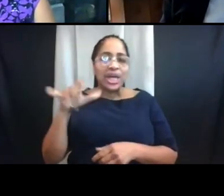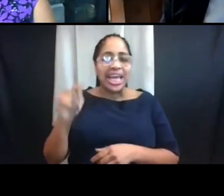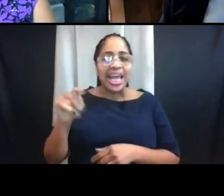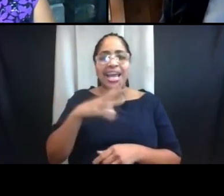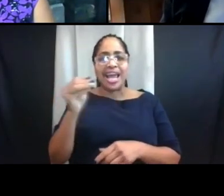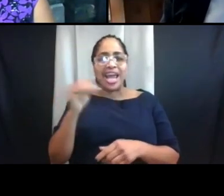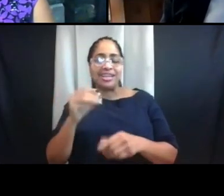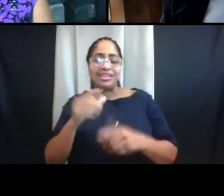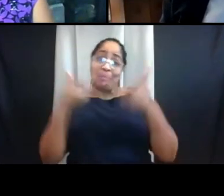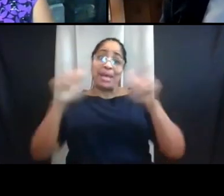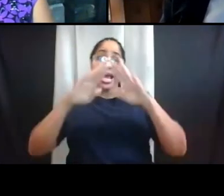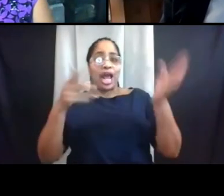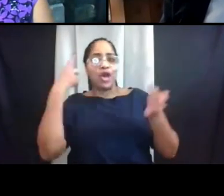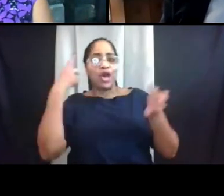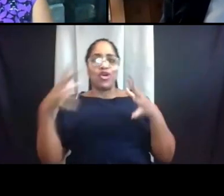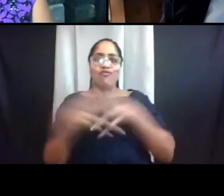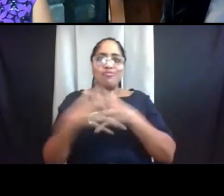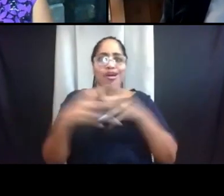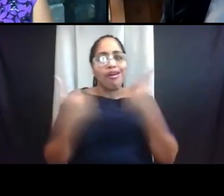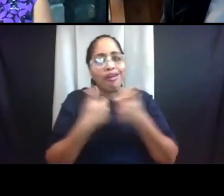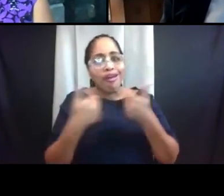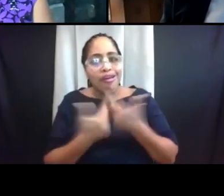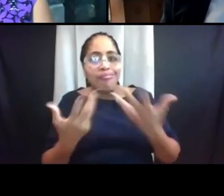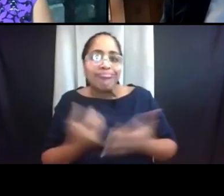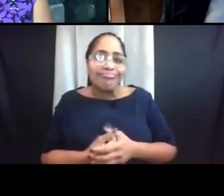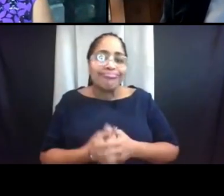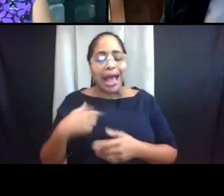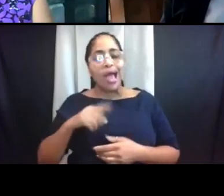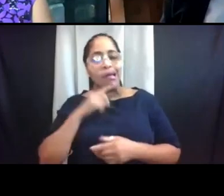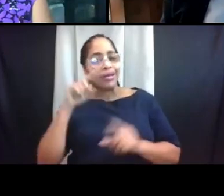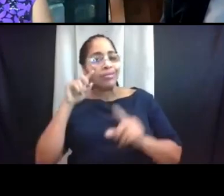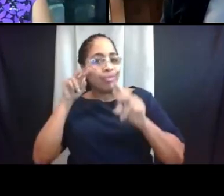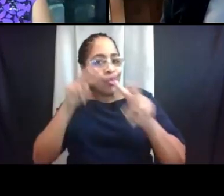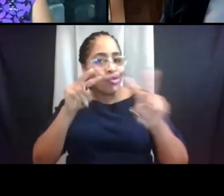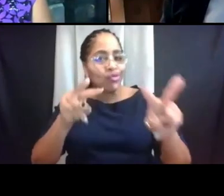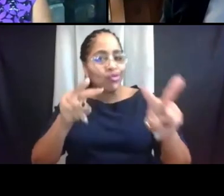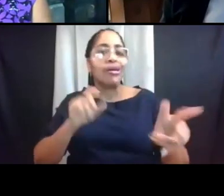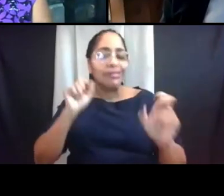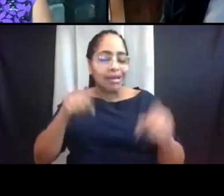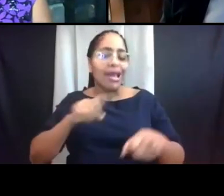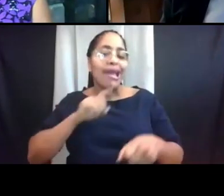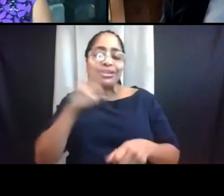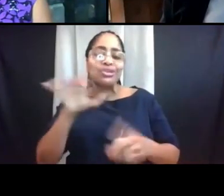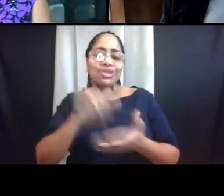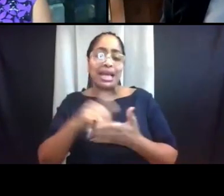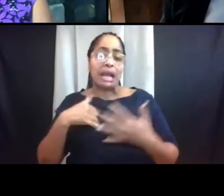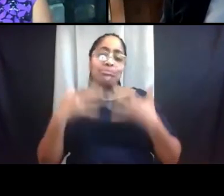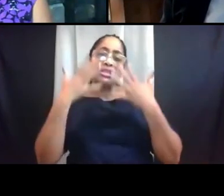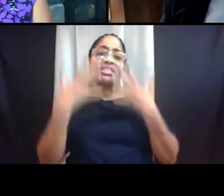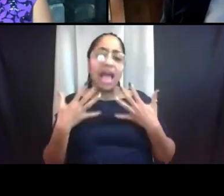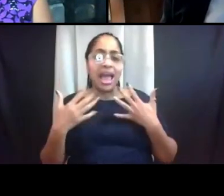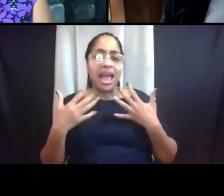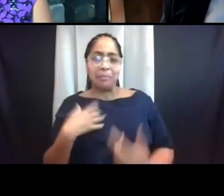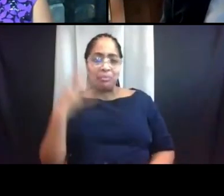So I'm really looking forward to the time when we can actually do that. And I'm sad to miss on all of that.